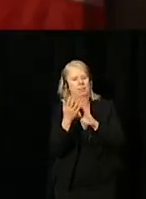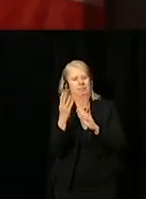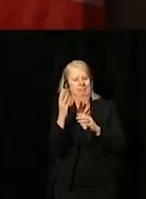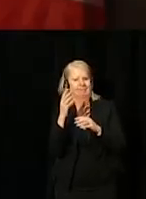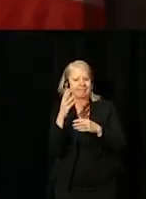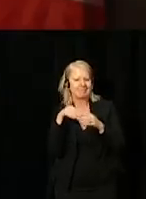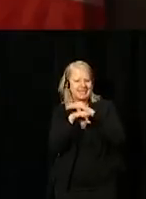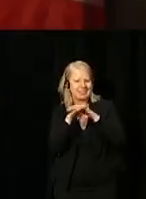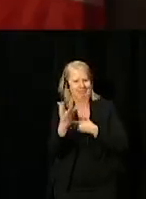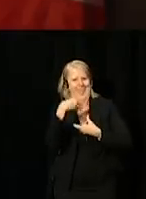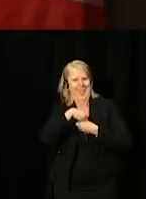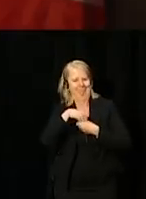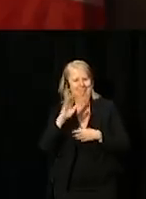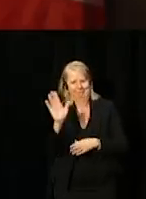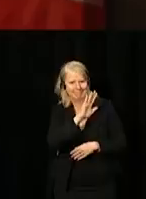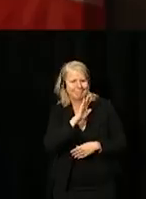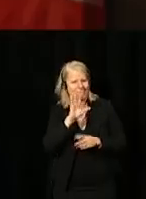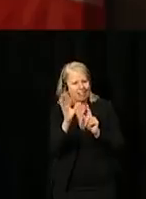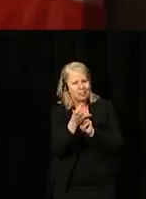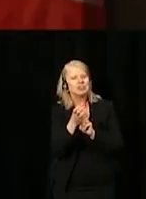and has shown leadership in executing this mission.